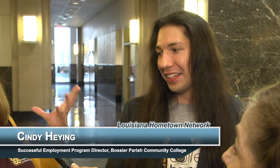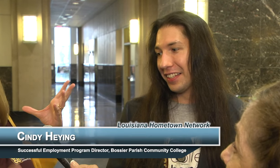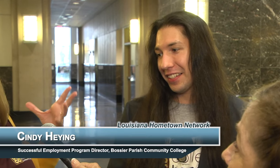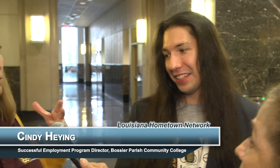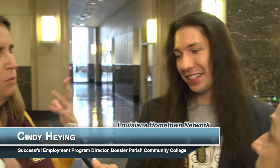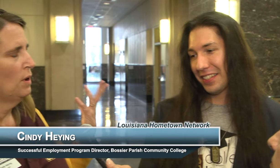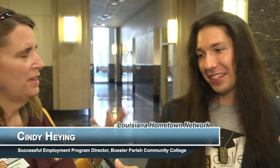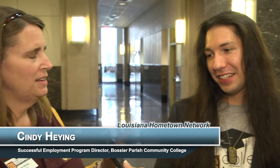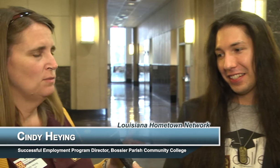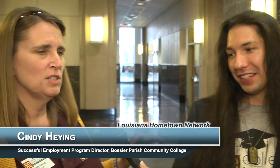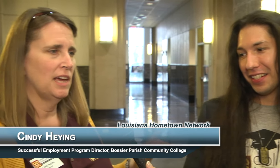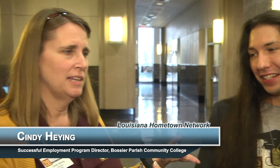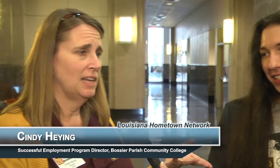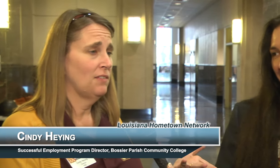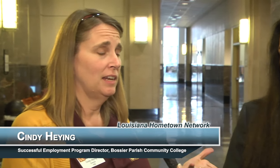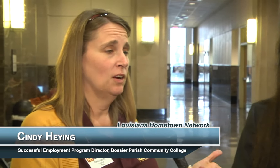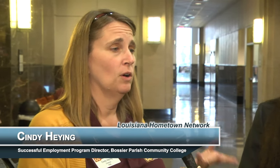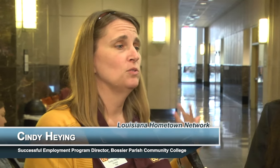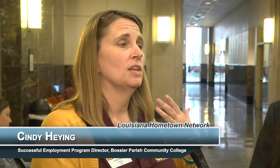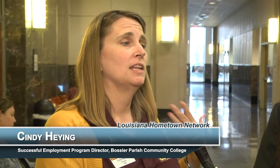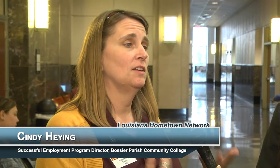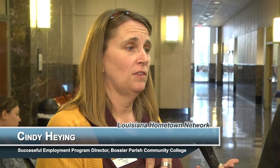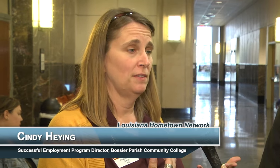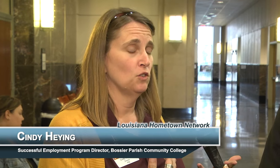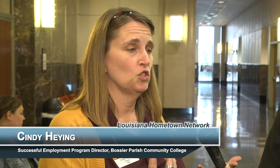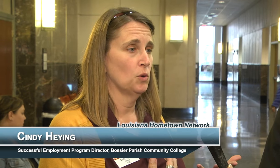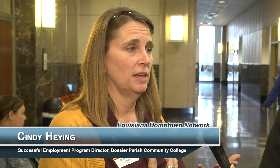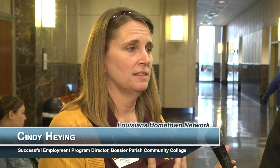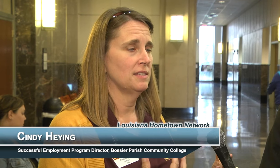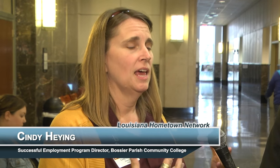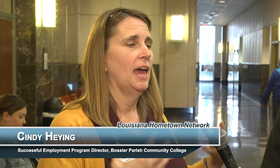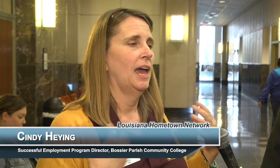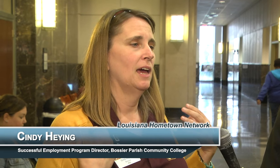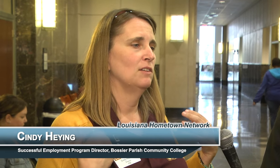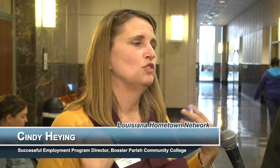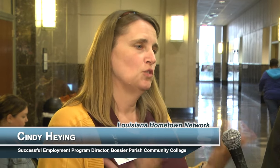what they did was they identified heroes and identified their strengths and to